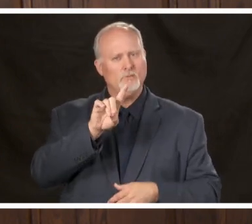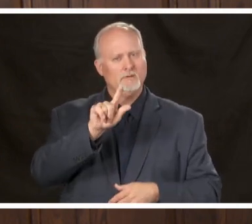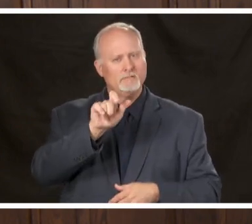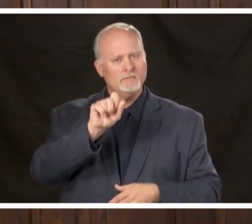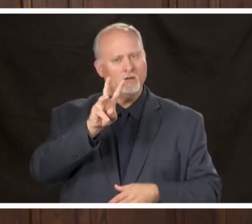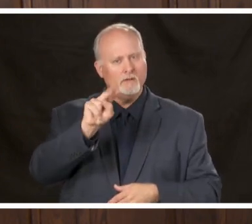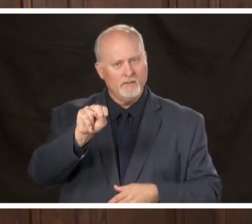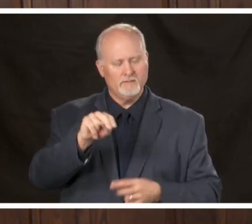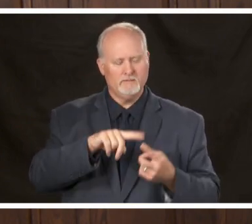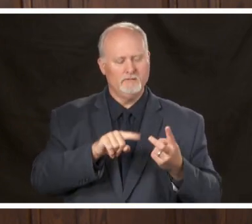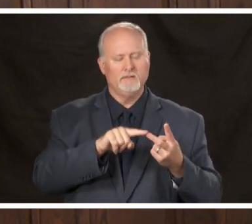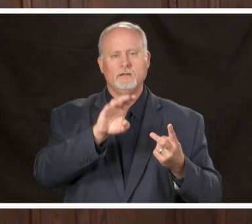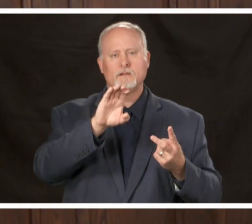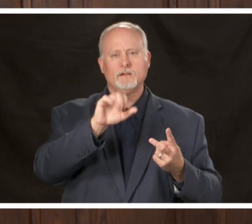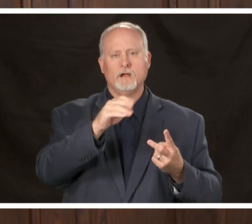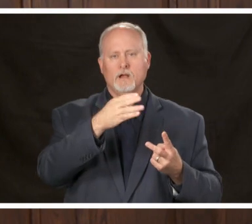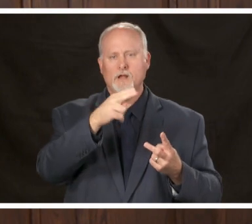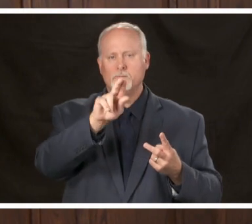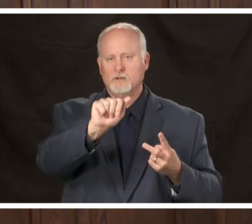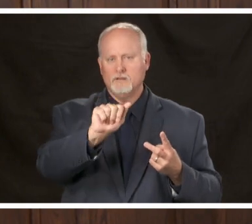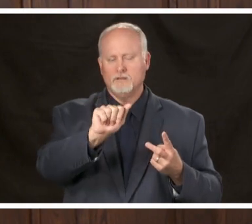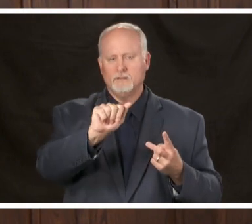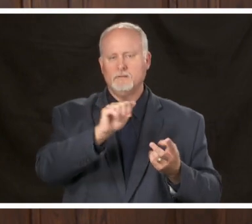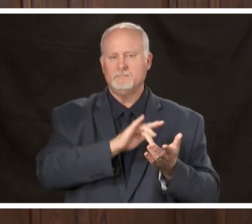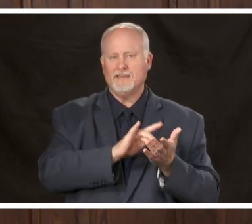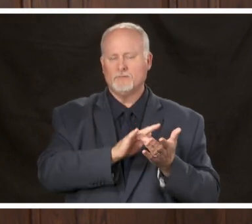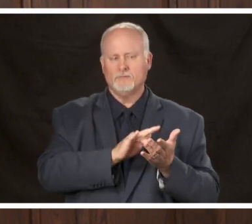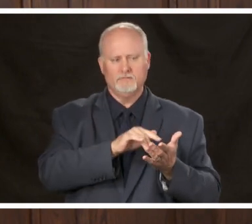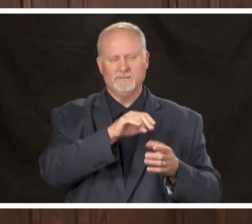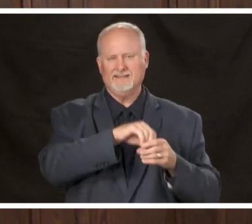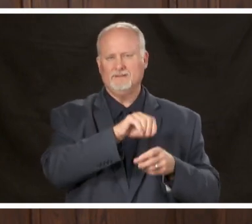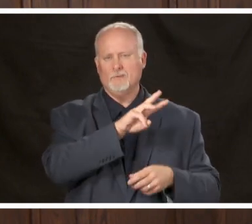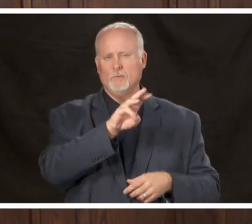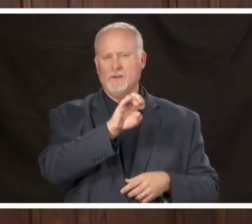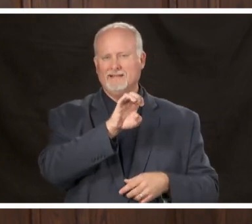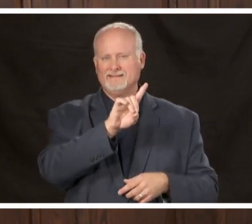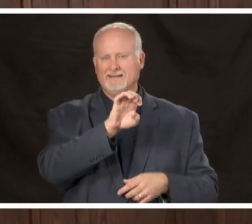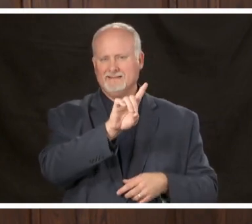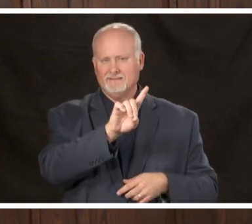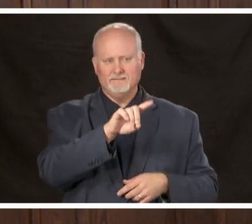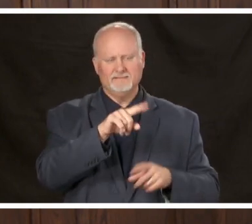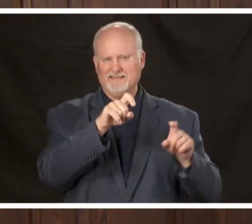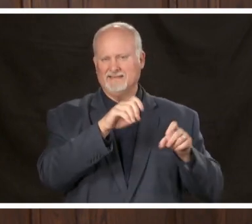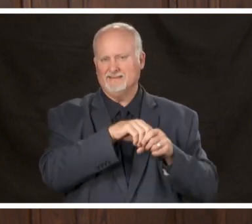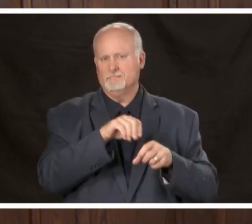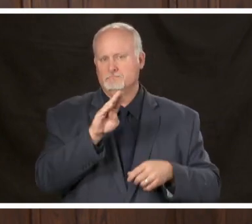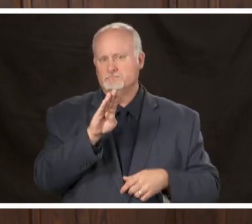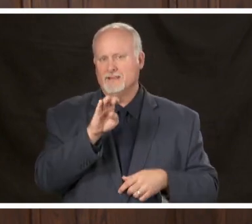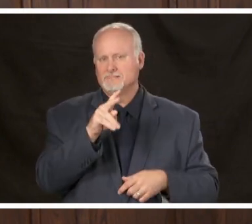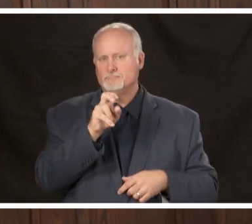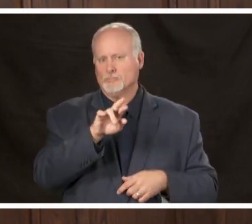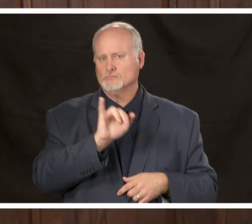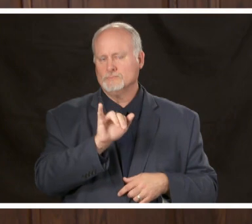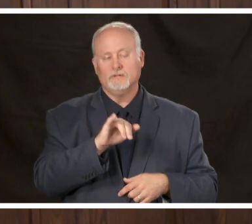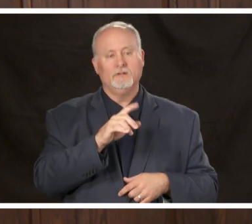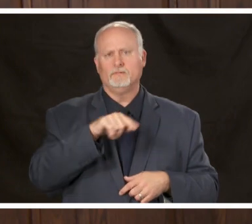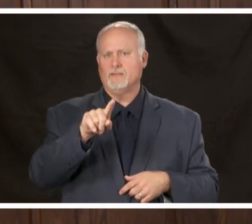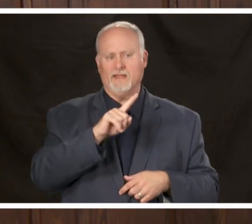as Cahaba medical care over in West End who's also done some testing and Bessemer those guys got out there really early